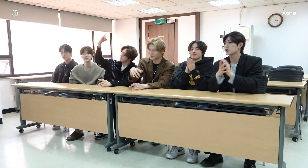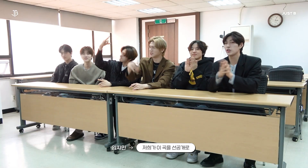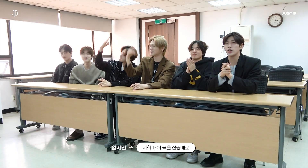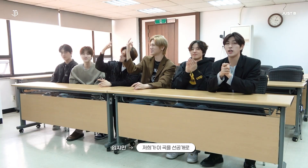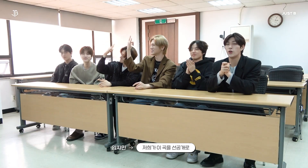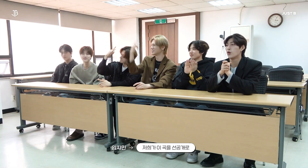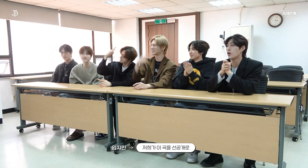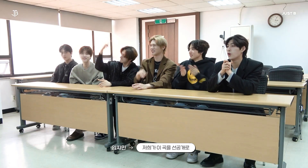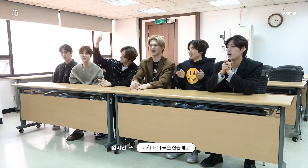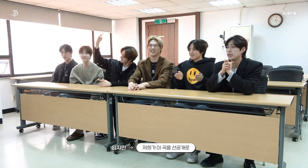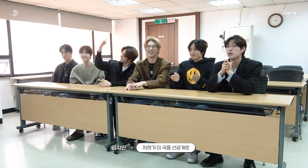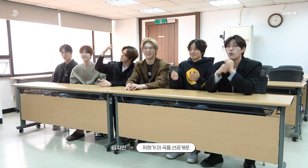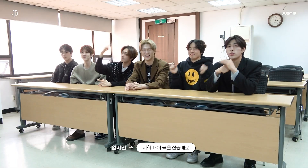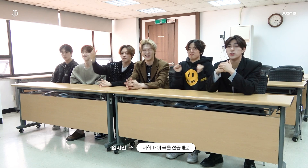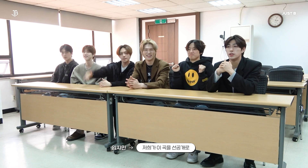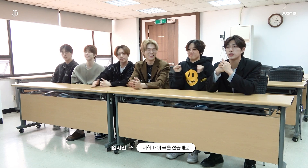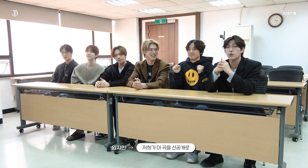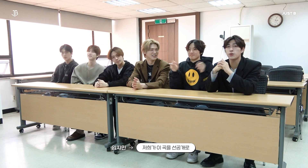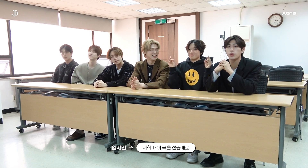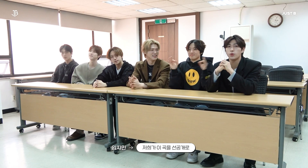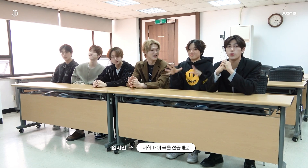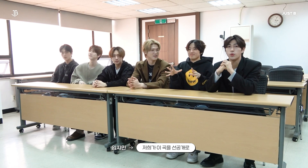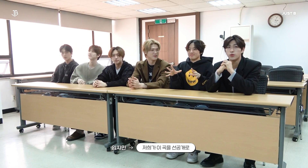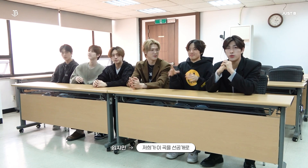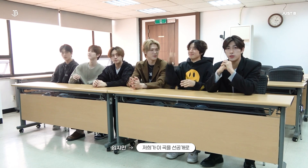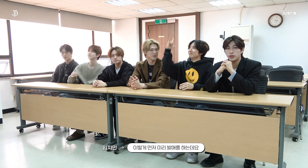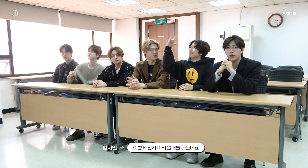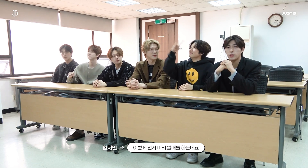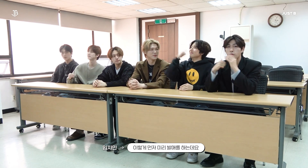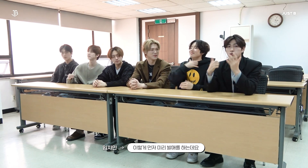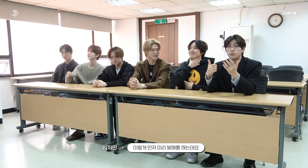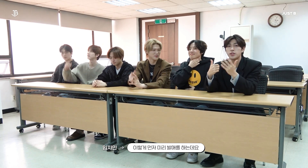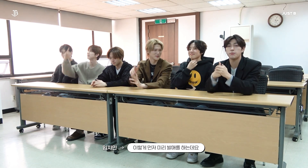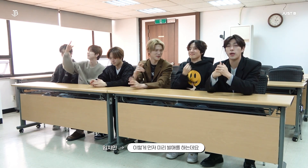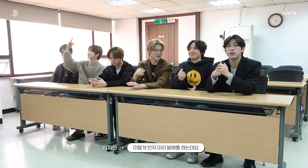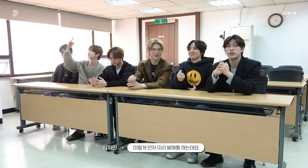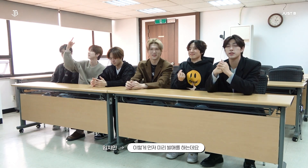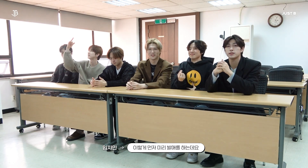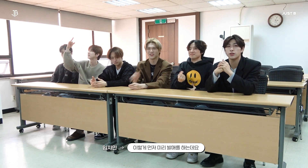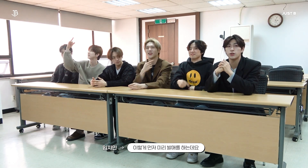We will be releasing the song in advance